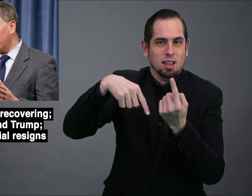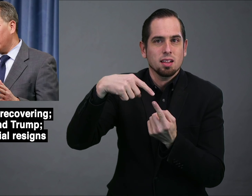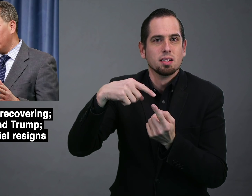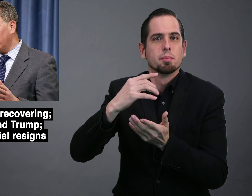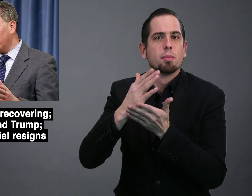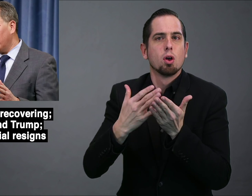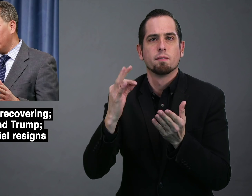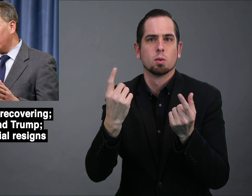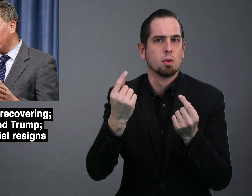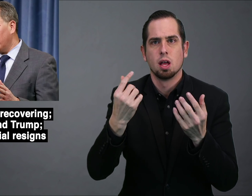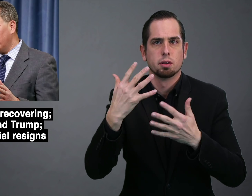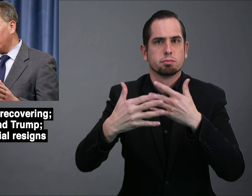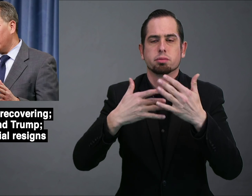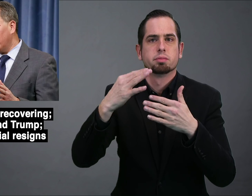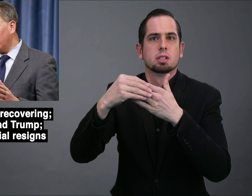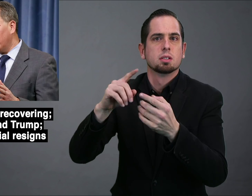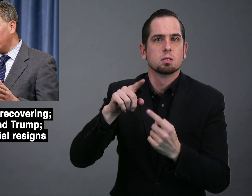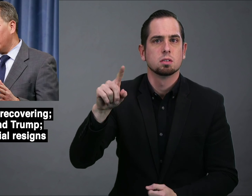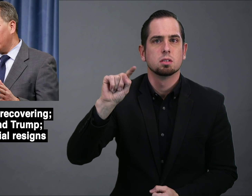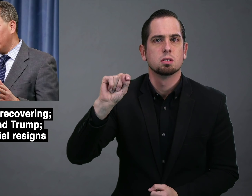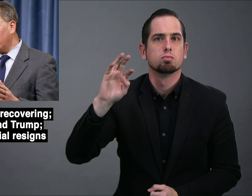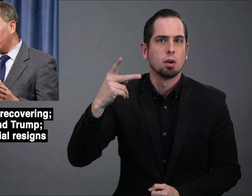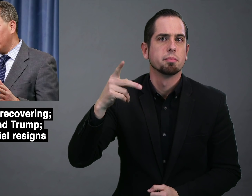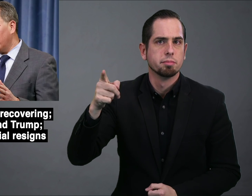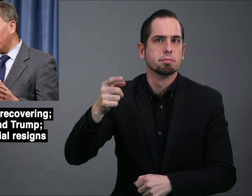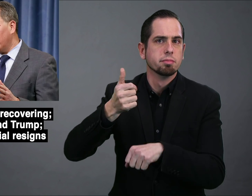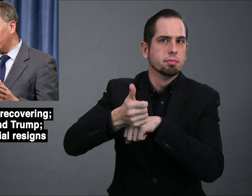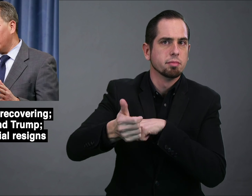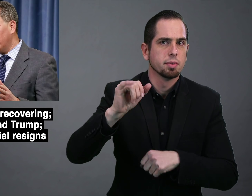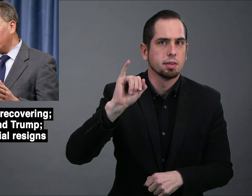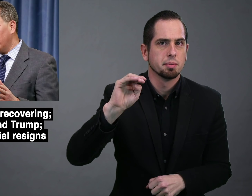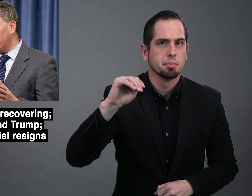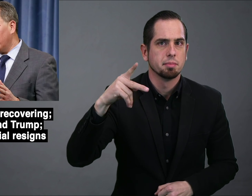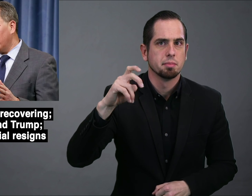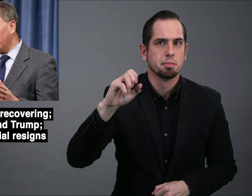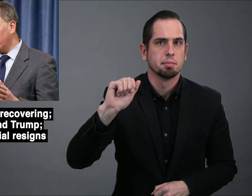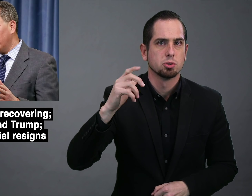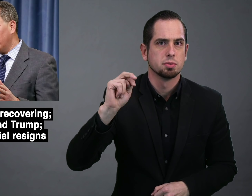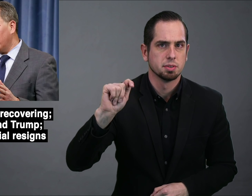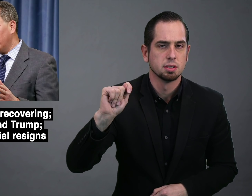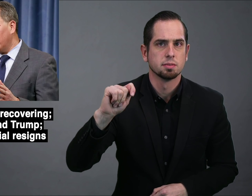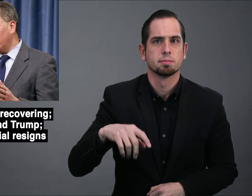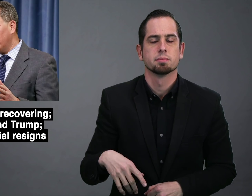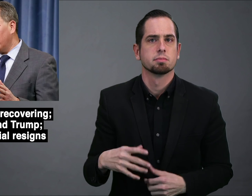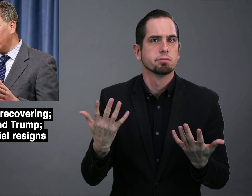was a part of what led to Trump's impeachment.